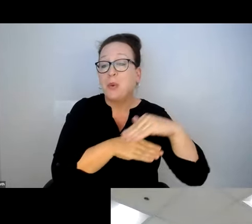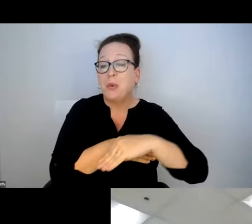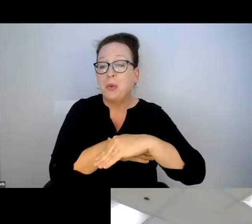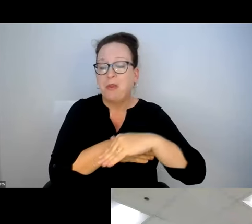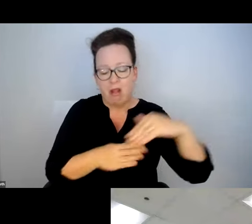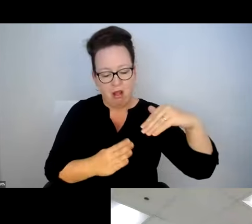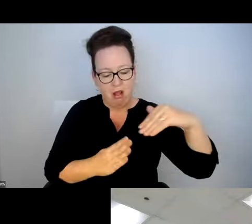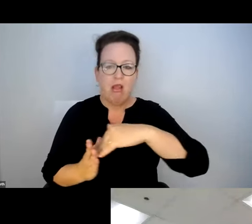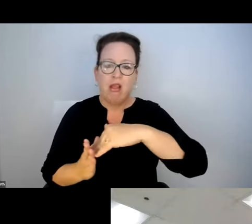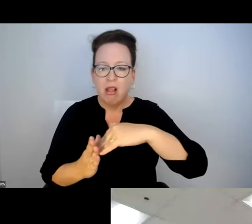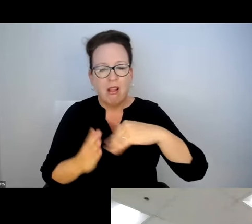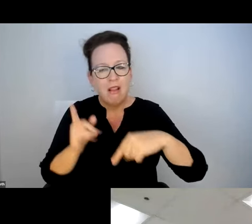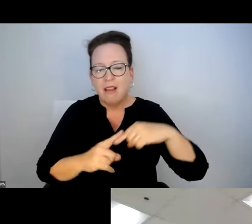EVEN WITH THE RAMP OR